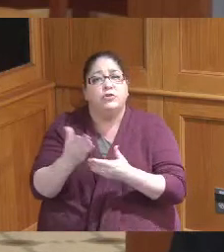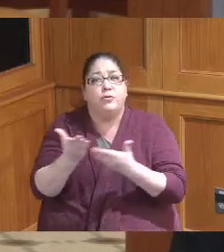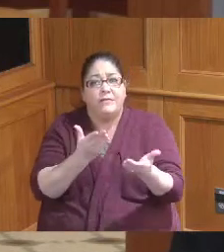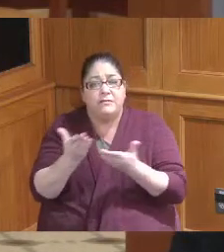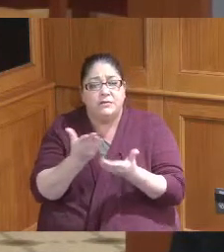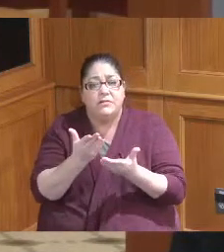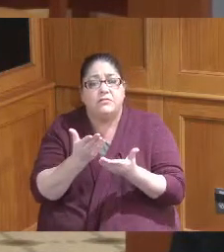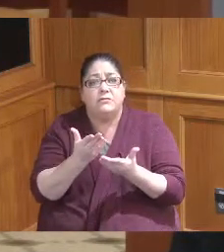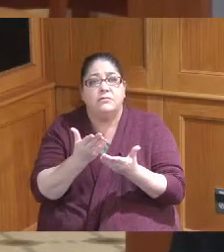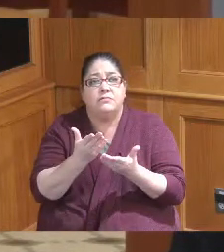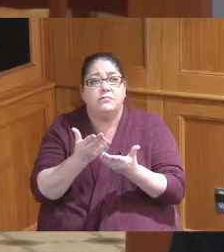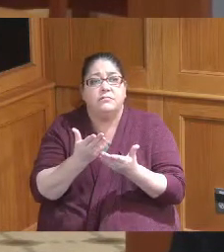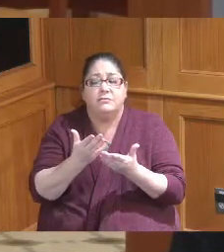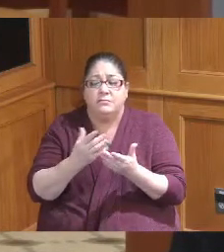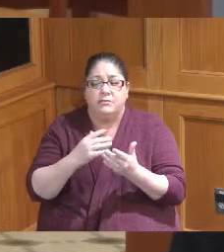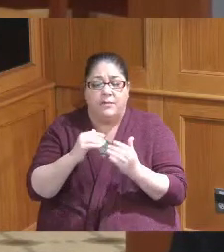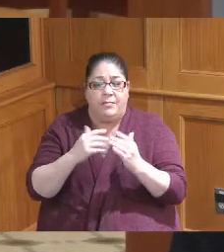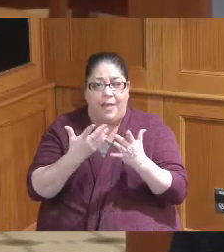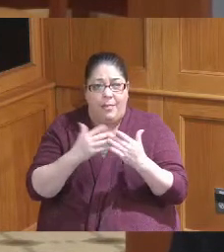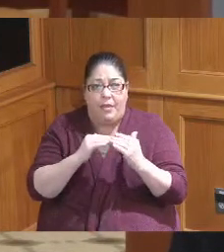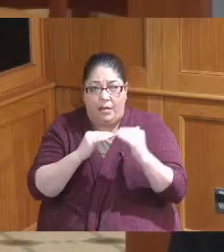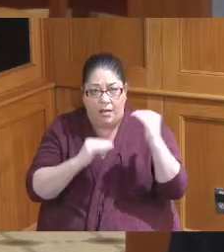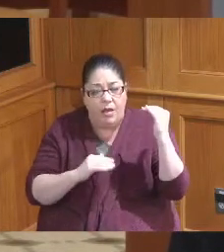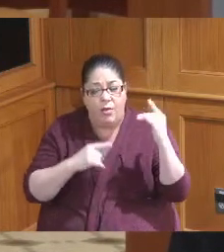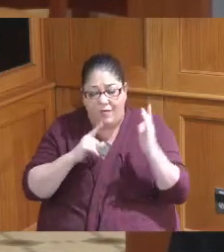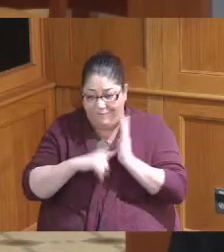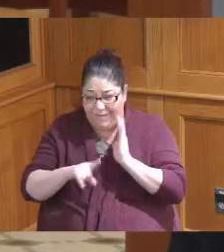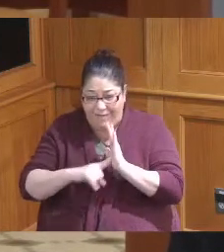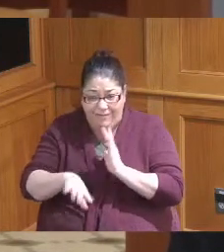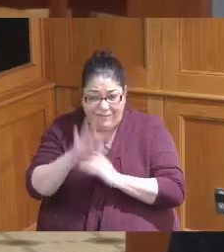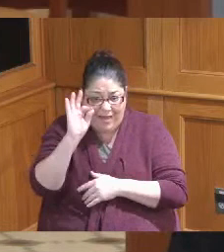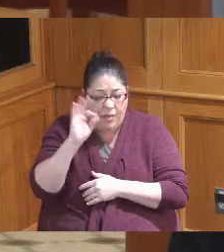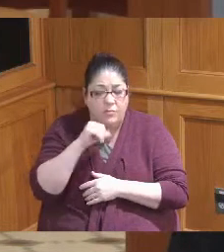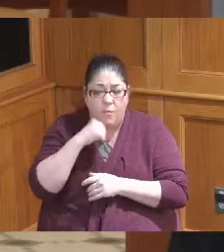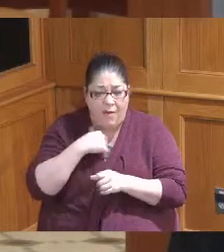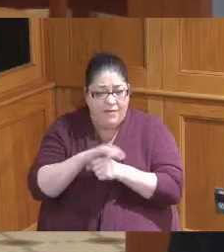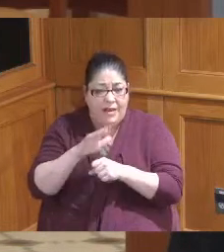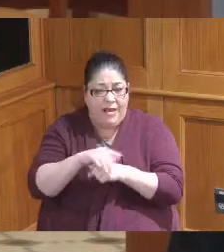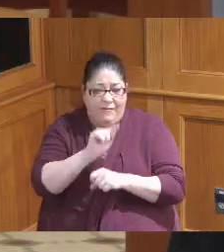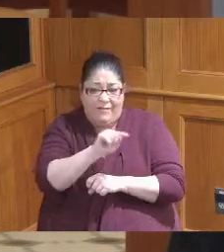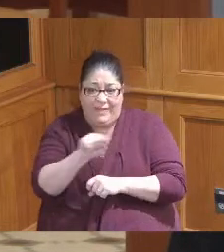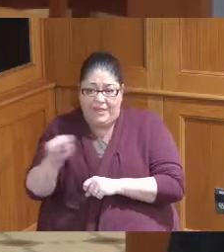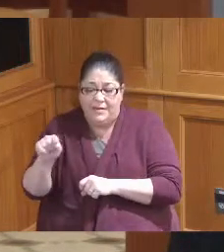currently a gap that we found during our study for this plan okay great got it thank you